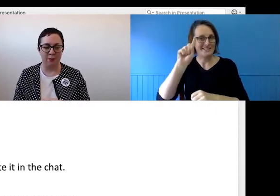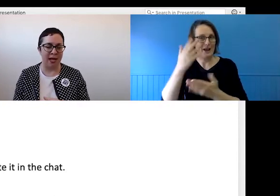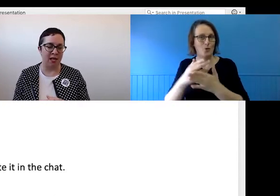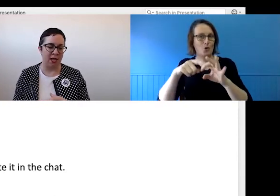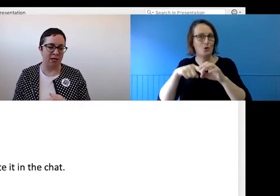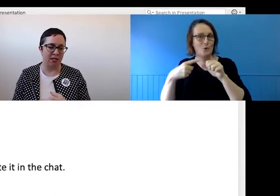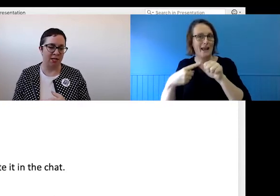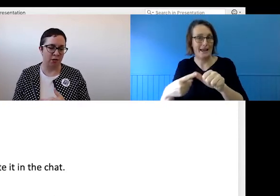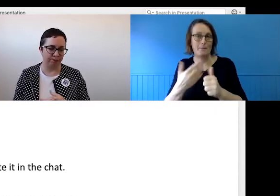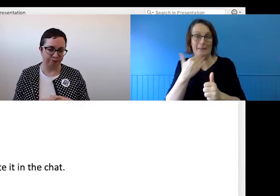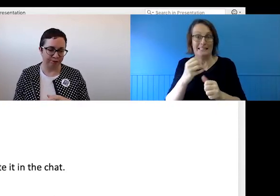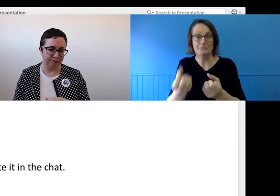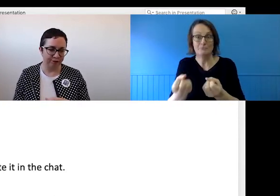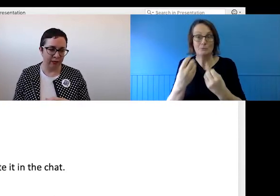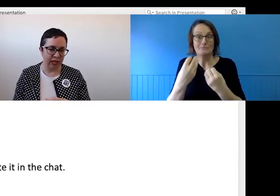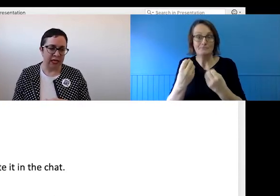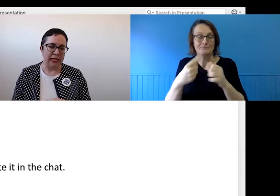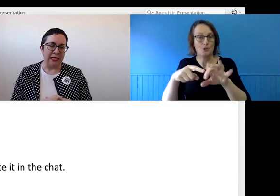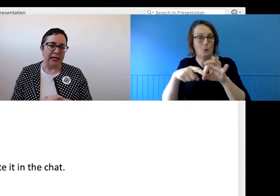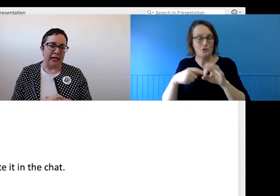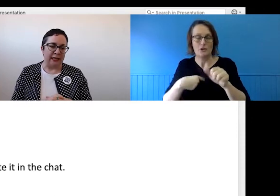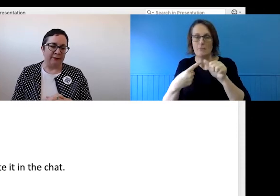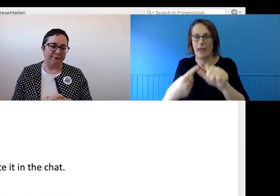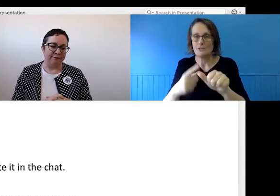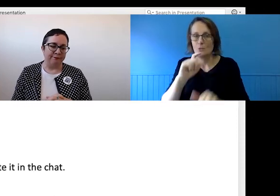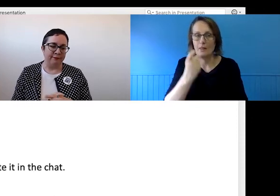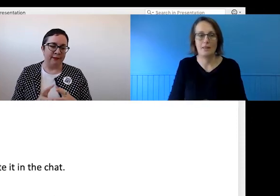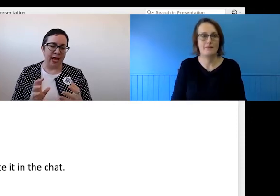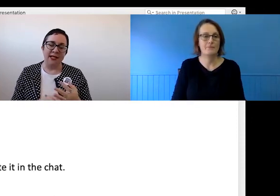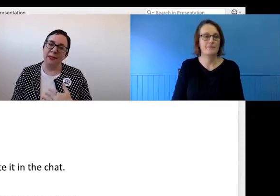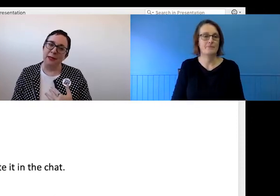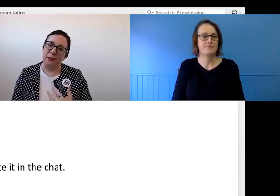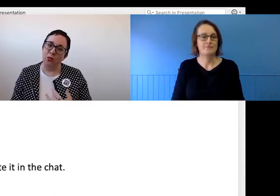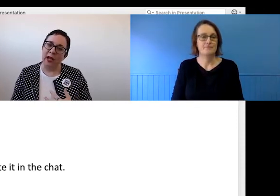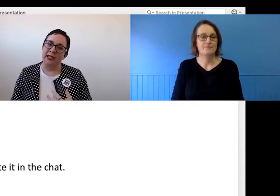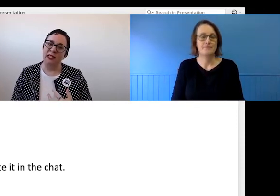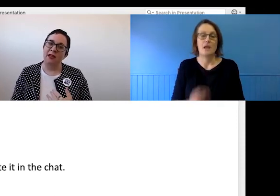get to them at the end of the session. Asking for people to way